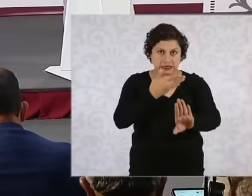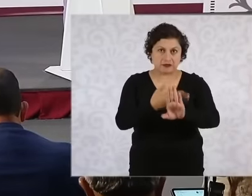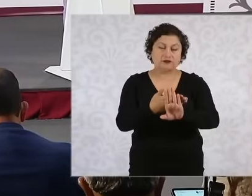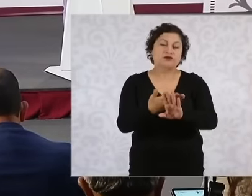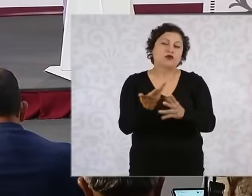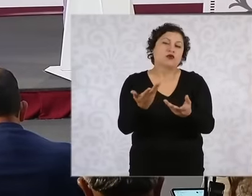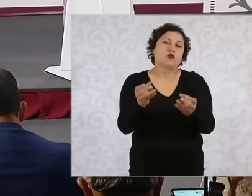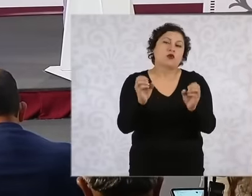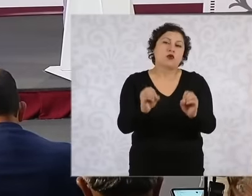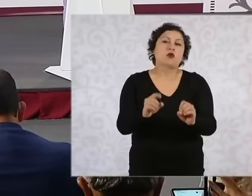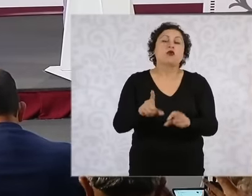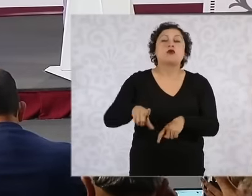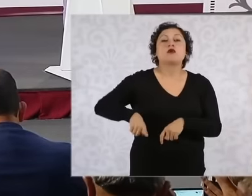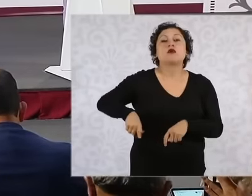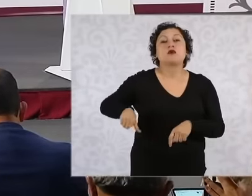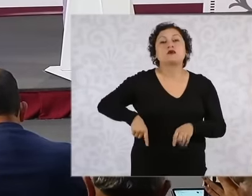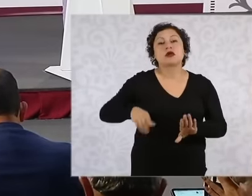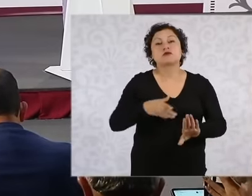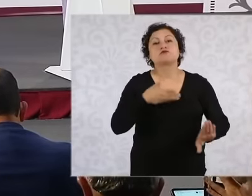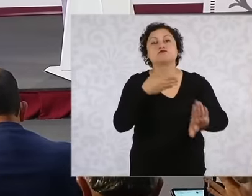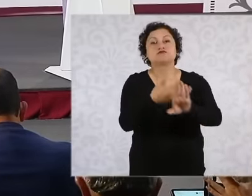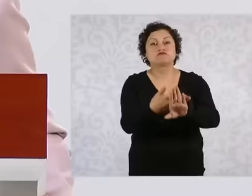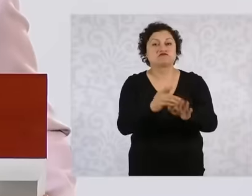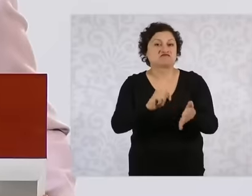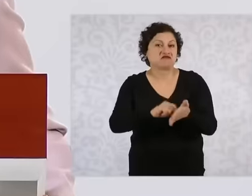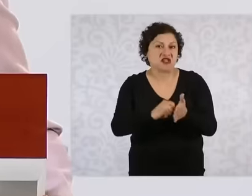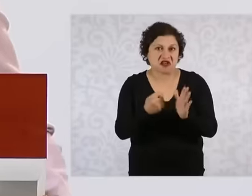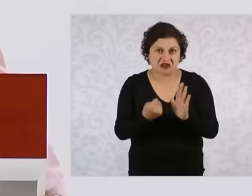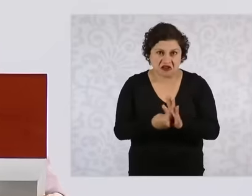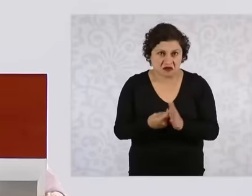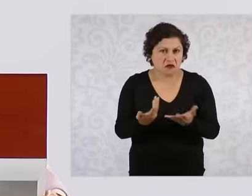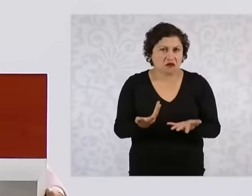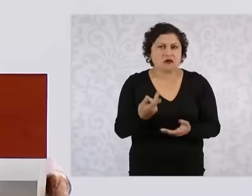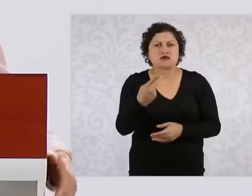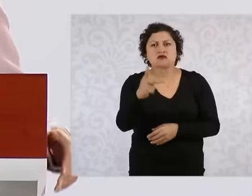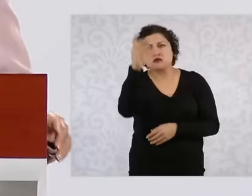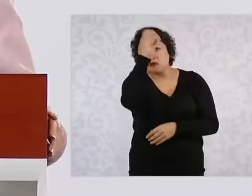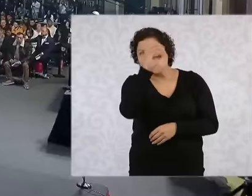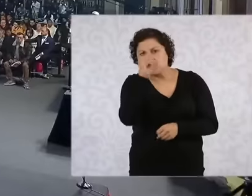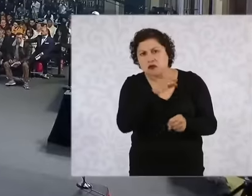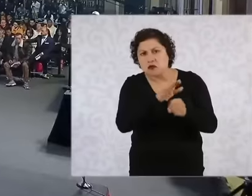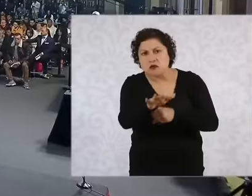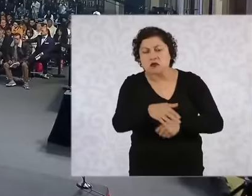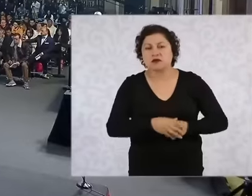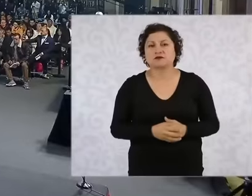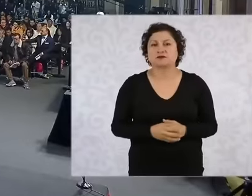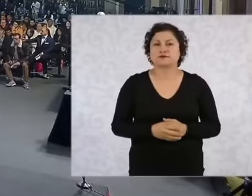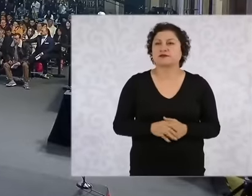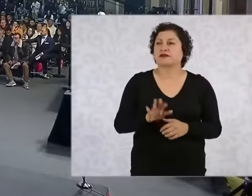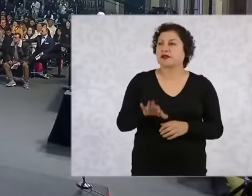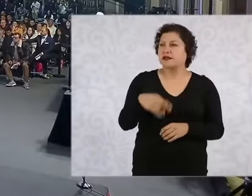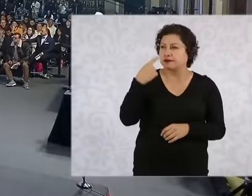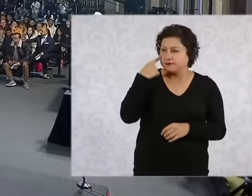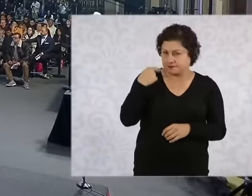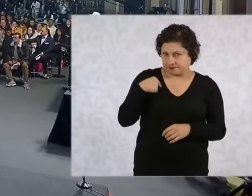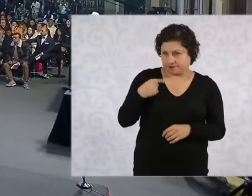. actions of the supreme court I asked Paulina to make a presentation so that